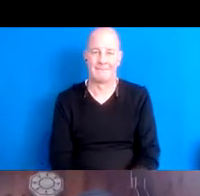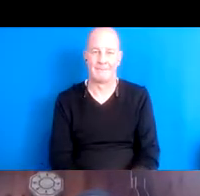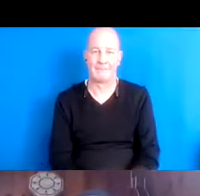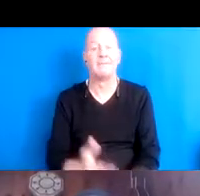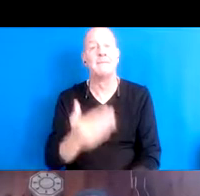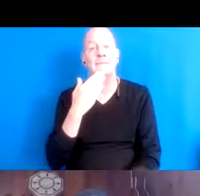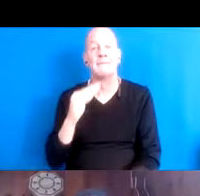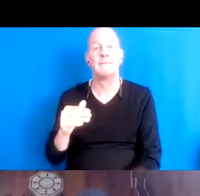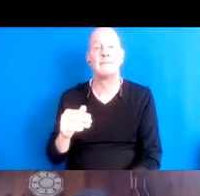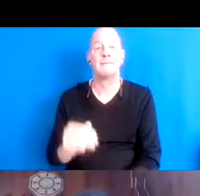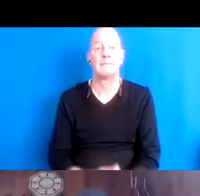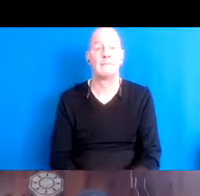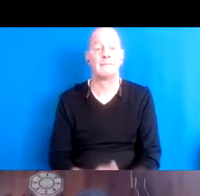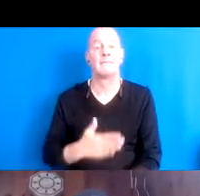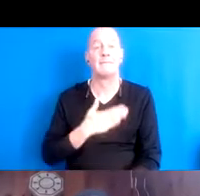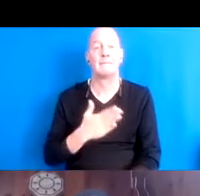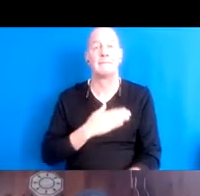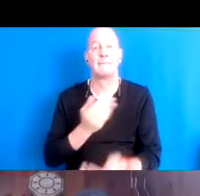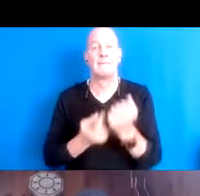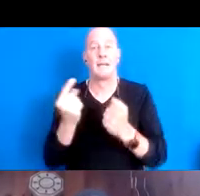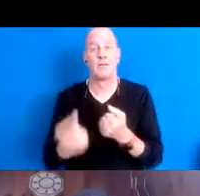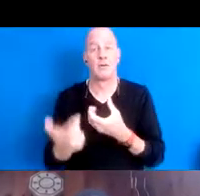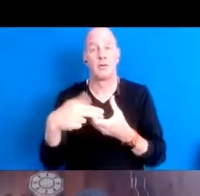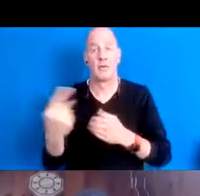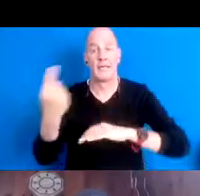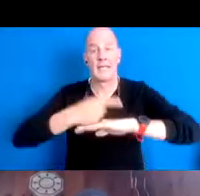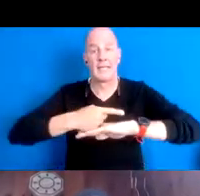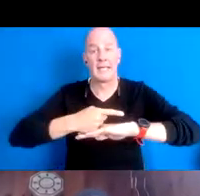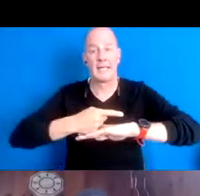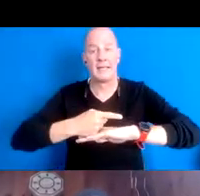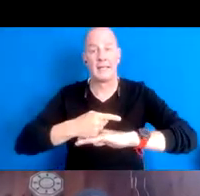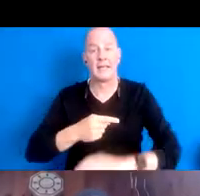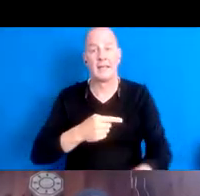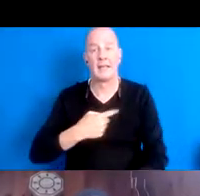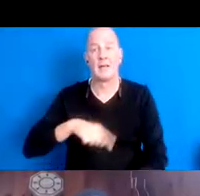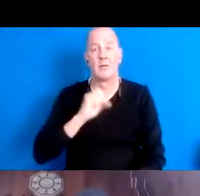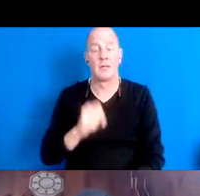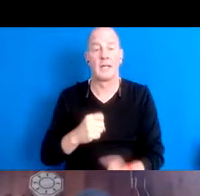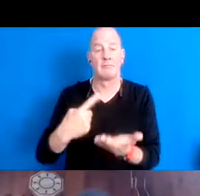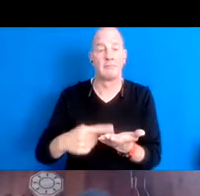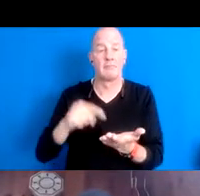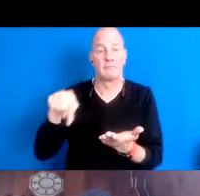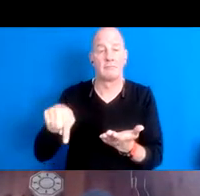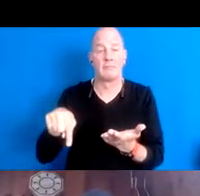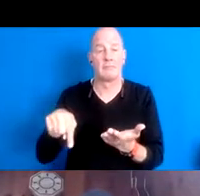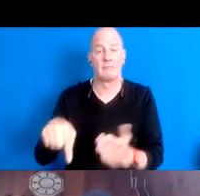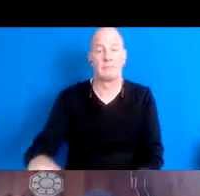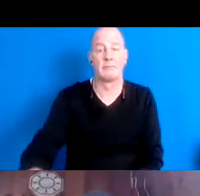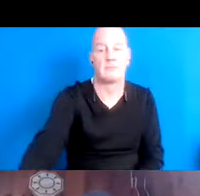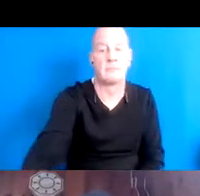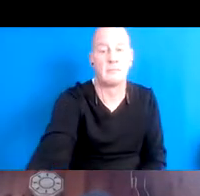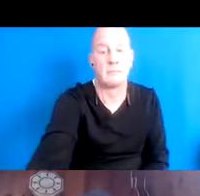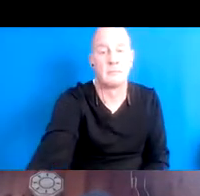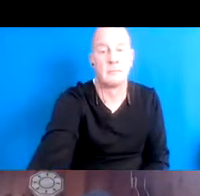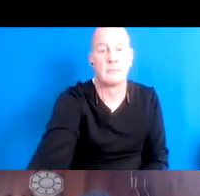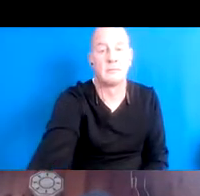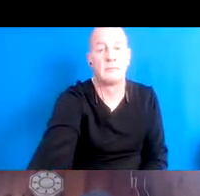I'm glad that everybody is on today and that we can talk about this because it really is